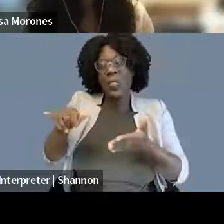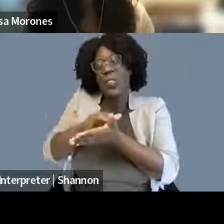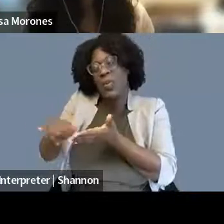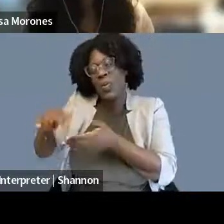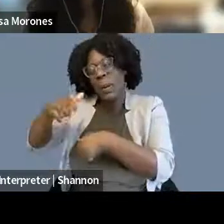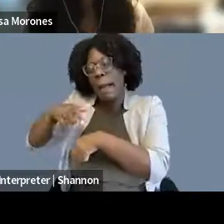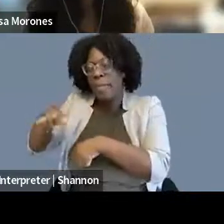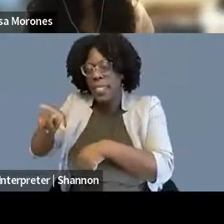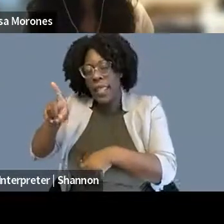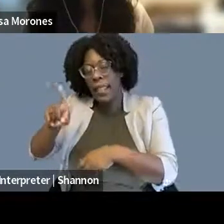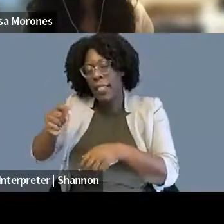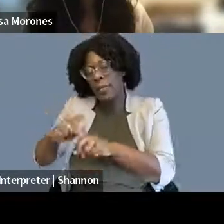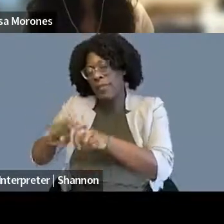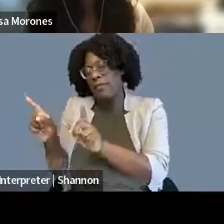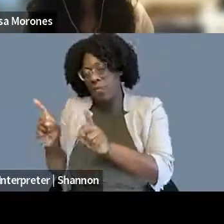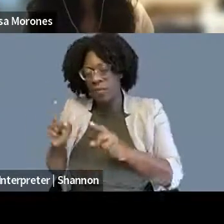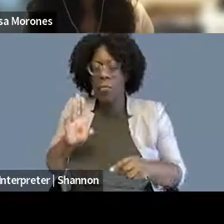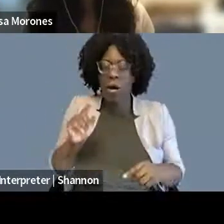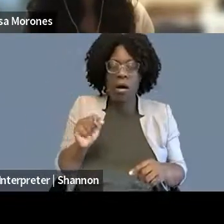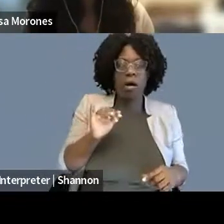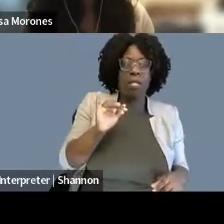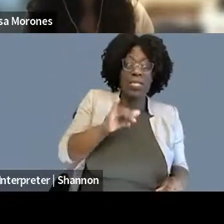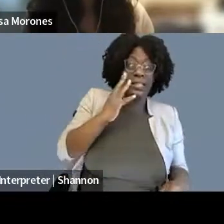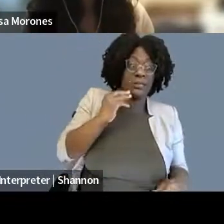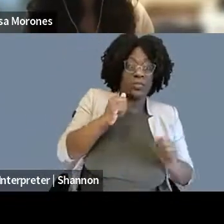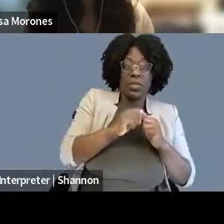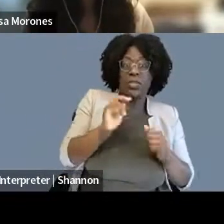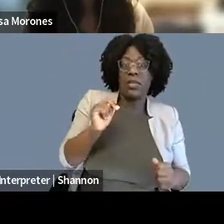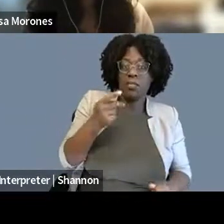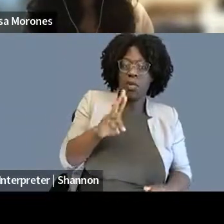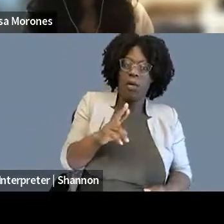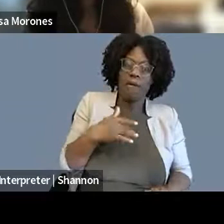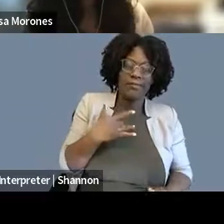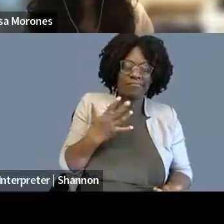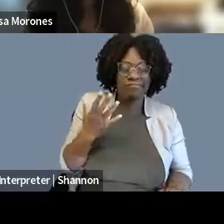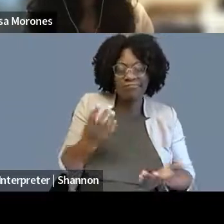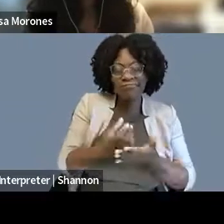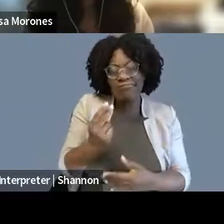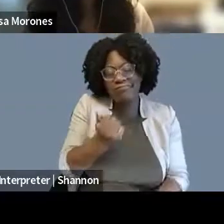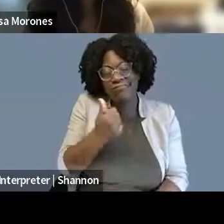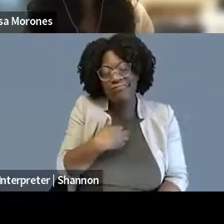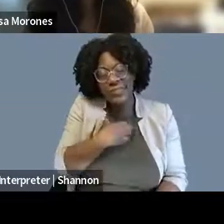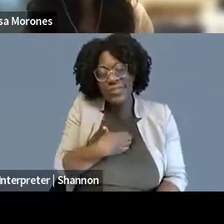I'm happy to talk more about that if you're interested. Thank you. I'm sad 'cause there are so many great questions,